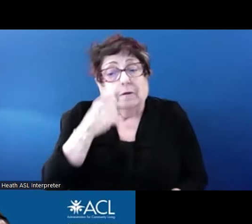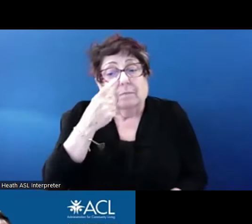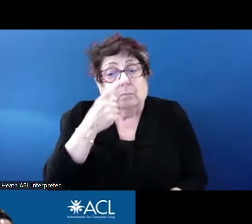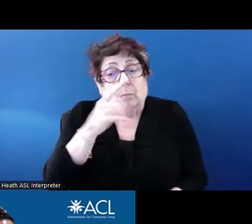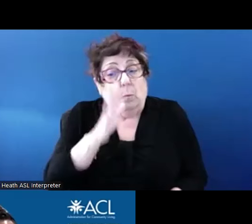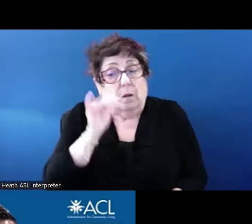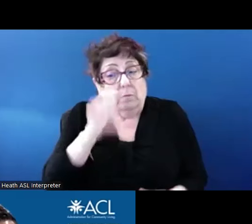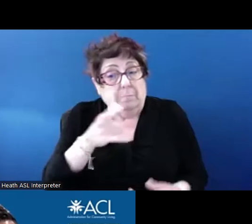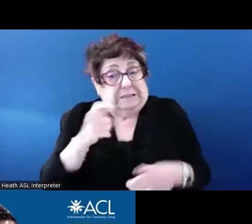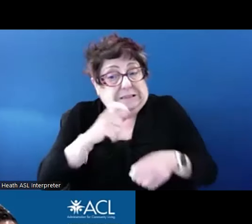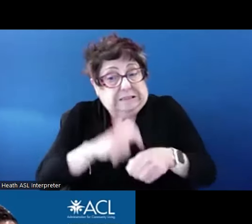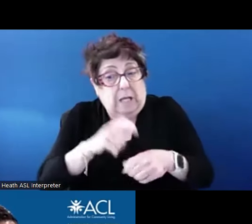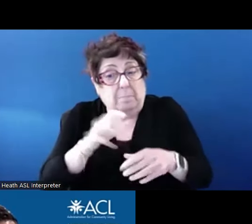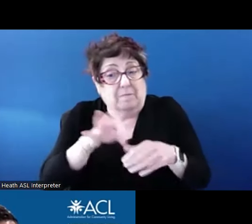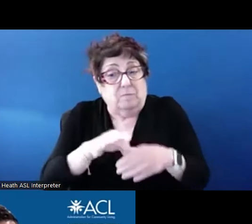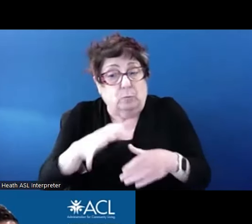I don't know if you want to add